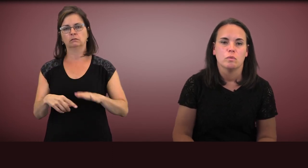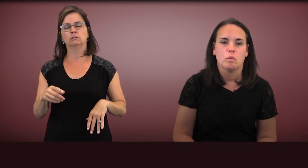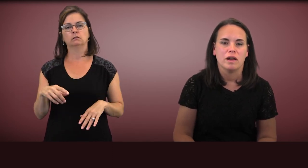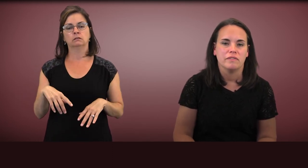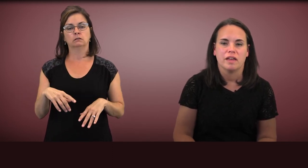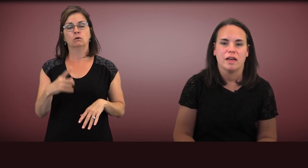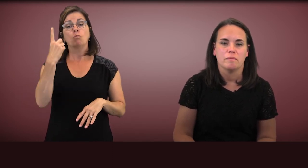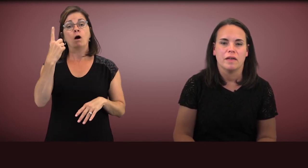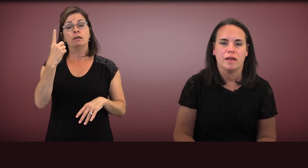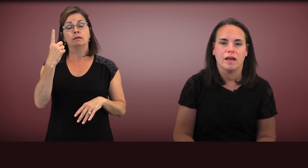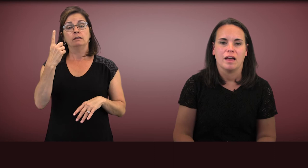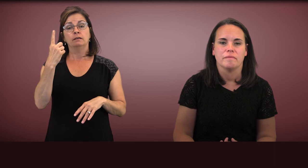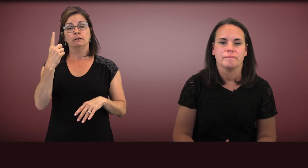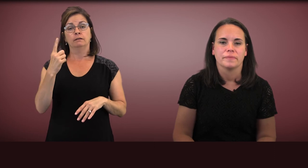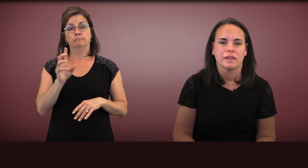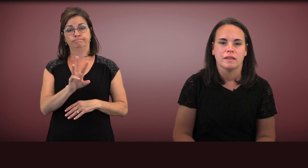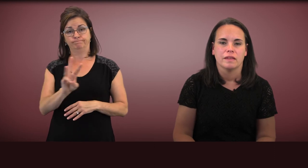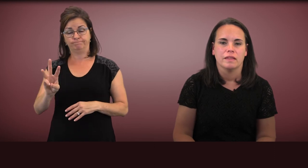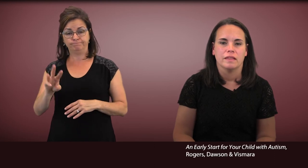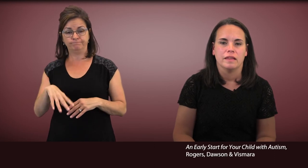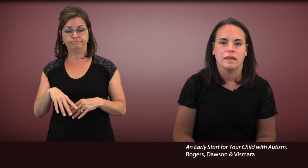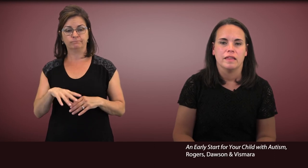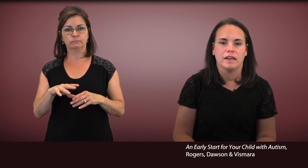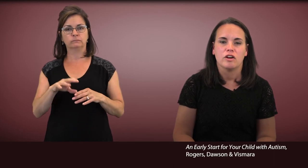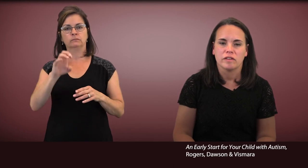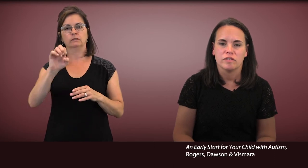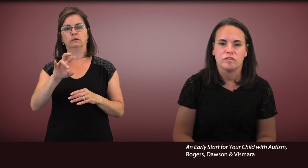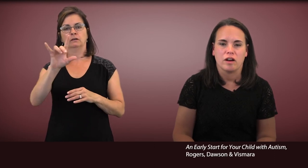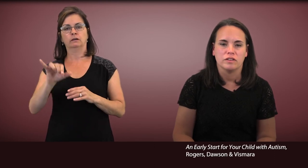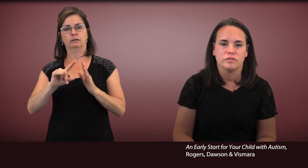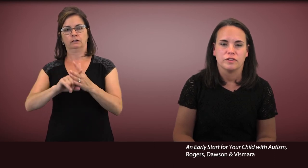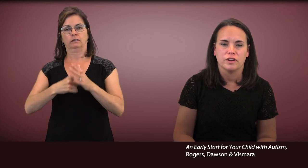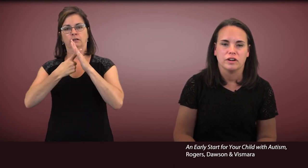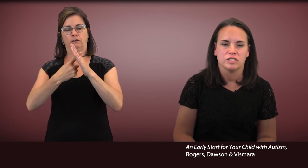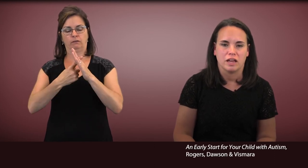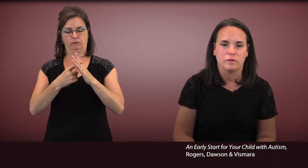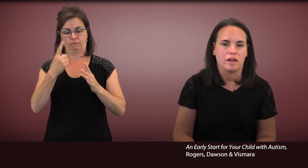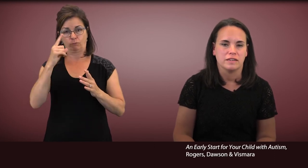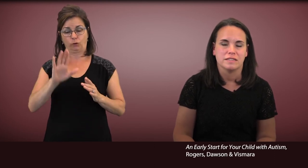One of them an Early Start for Your Child with Autism